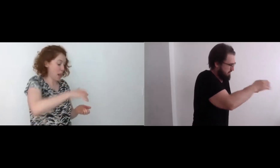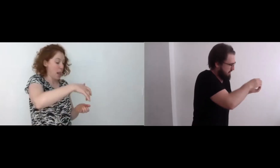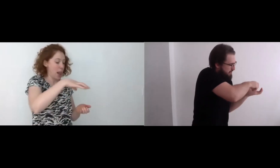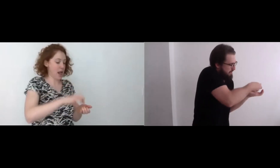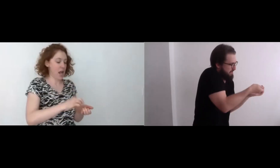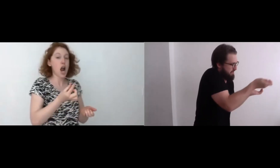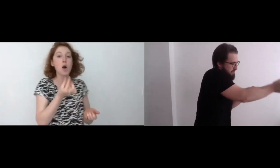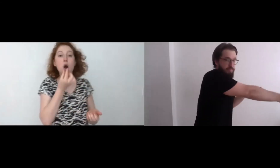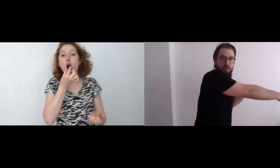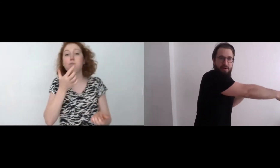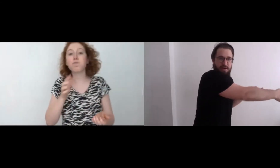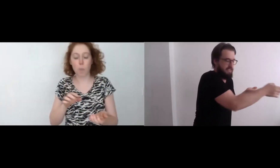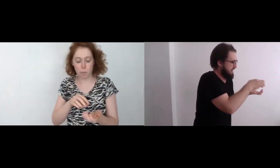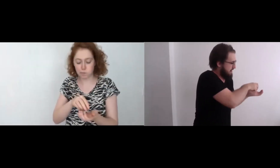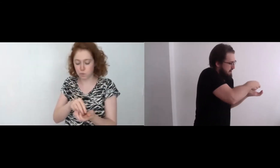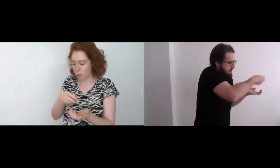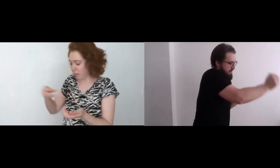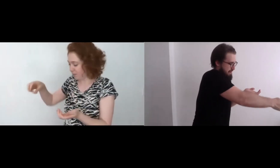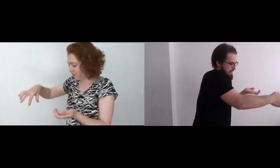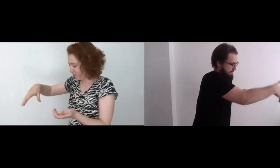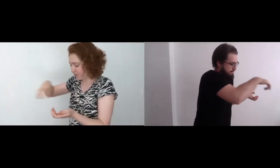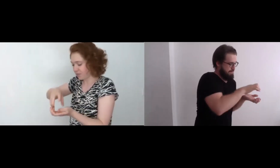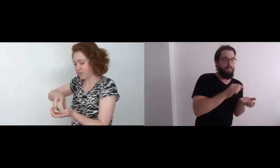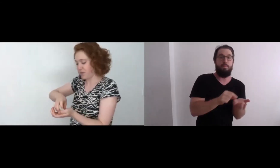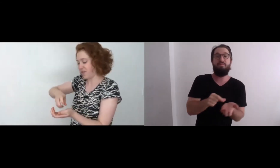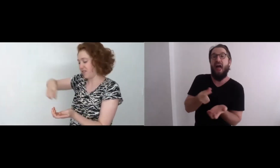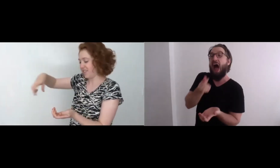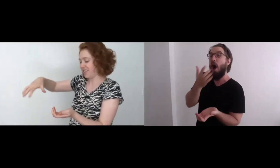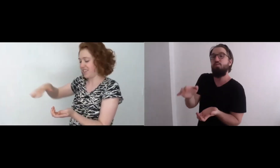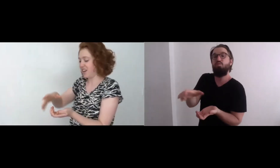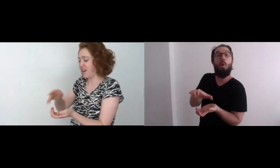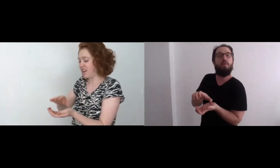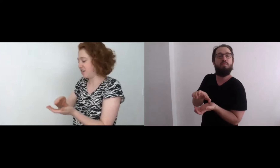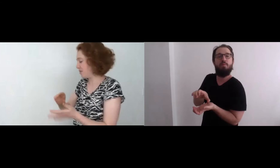Alright, drop some of those blueberries in.... Mmmm... Got 'em!